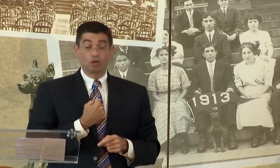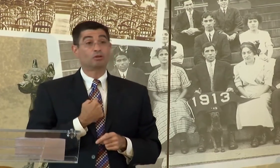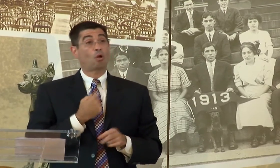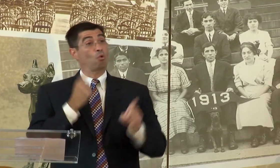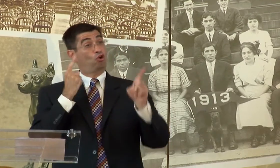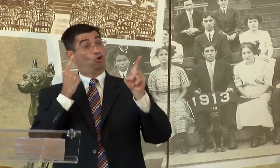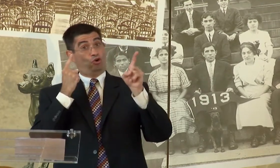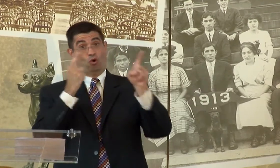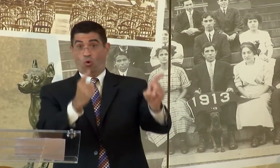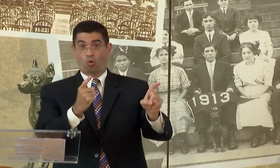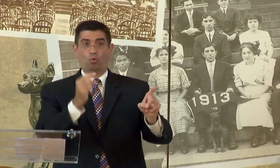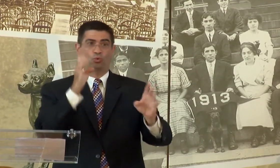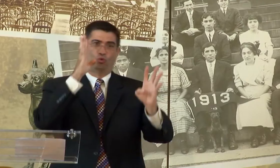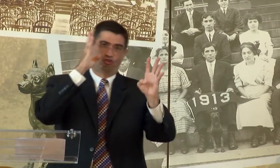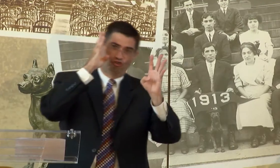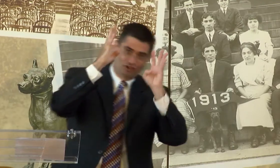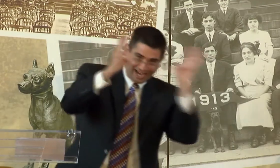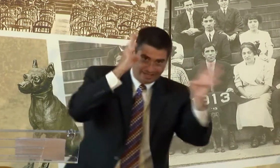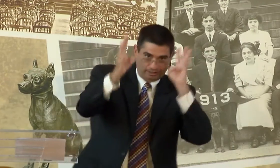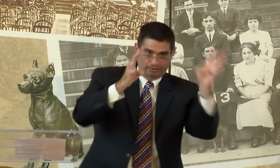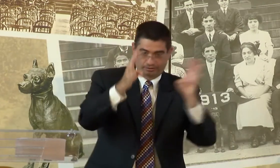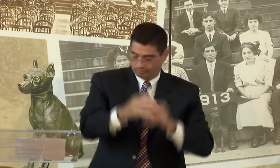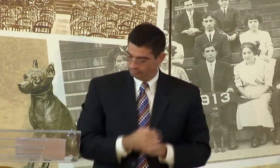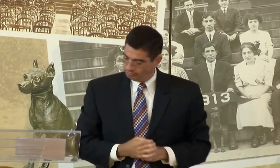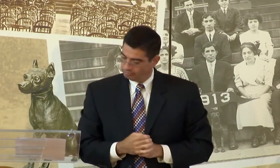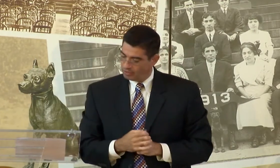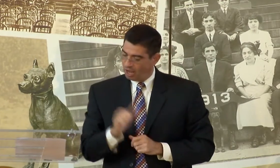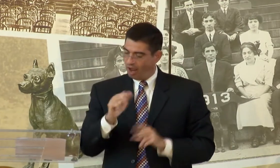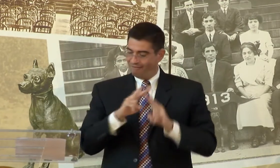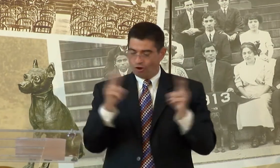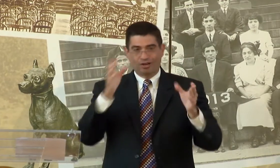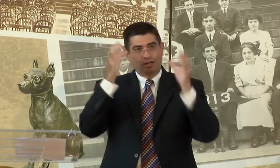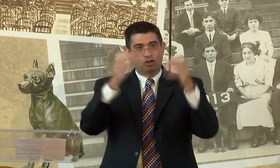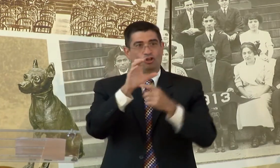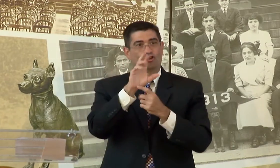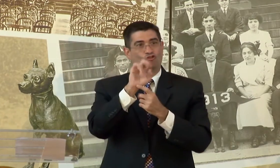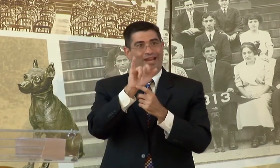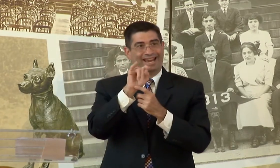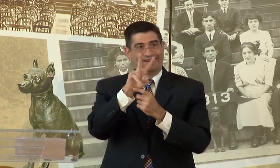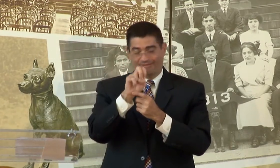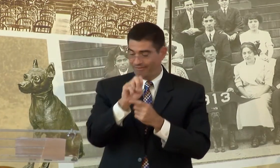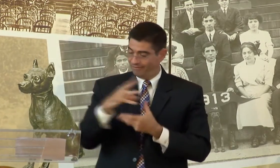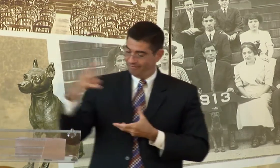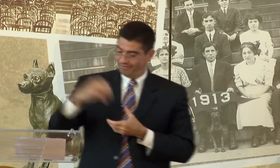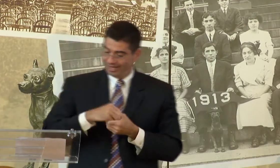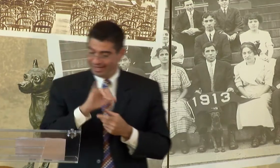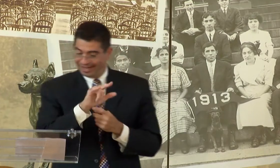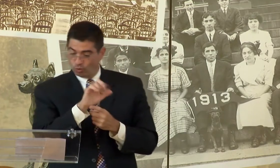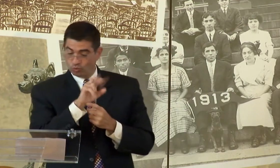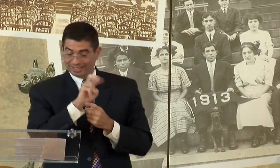FLORIDA AVENUE, AND OUR GOAL IS TO CREATE A VERY CREATIVE AND